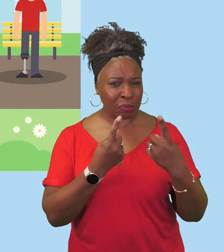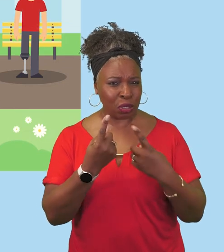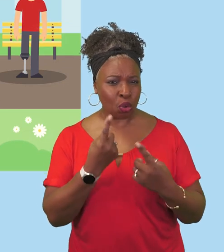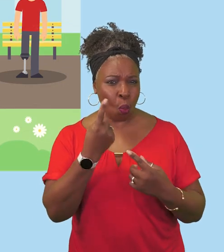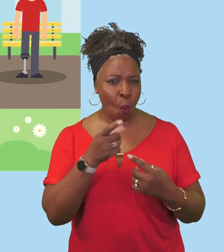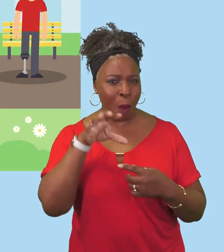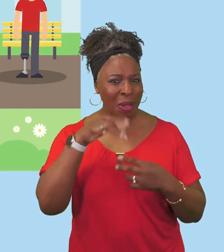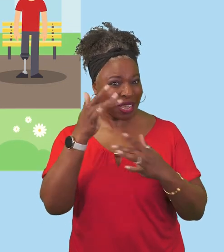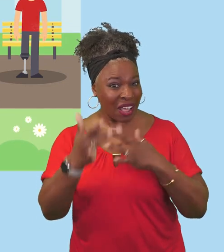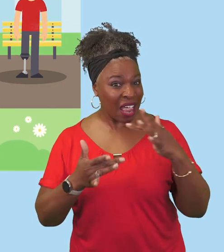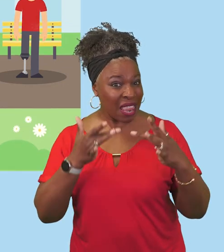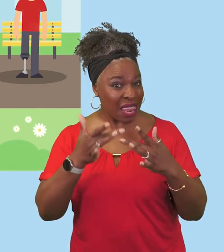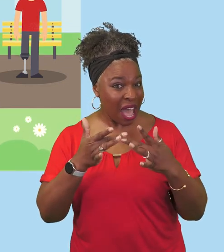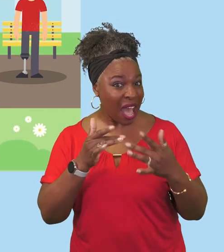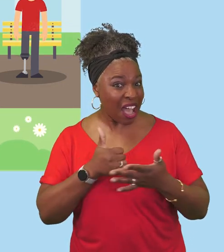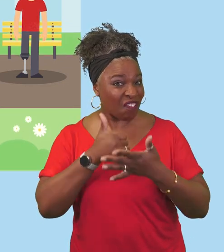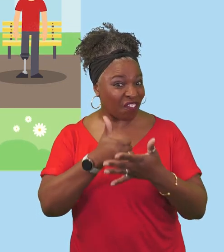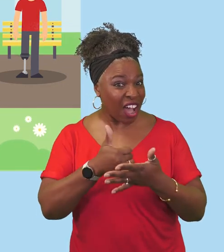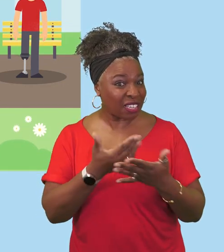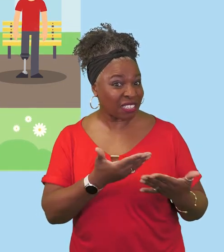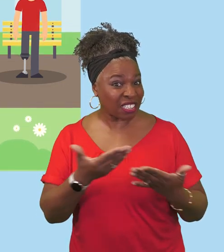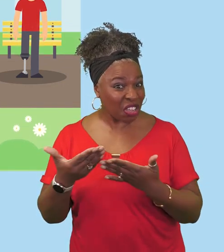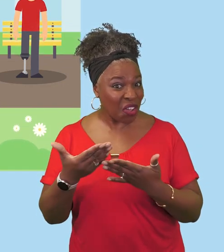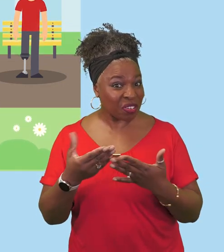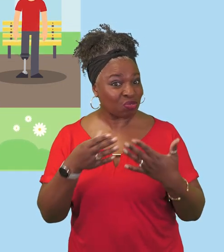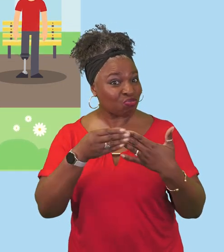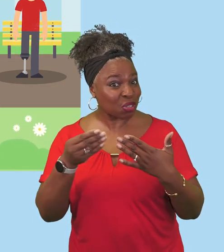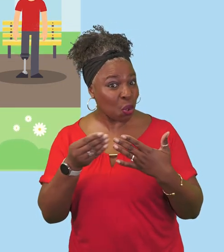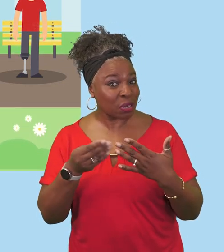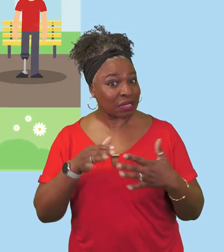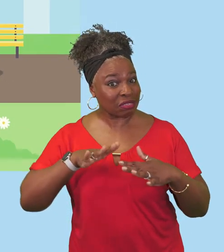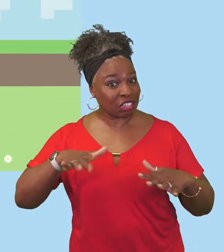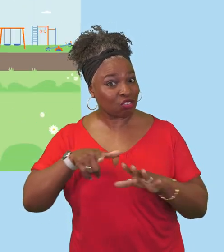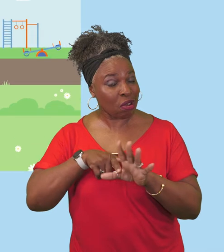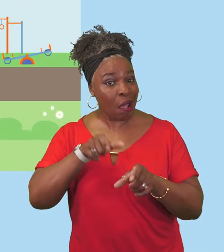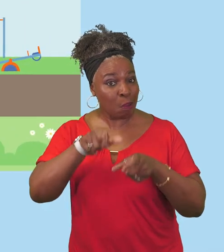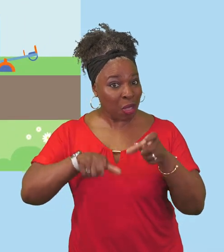useful information and advice on services and resources for children and young people